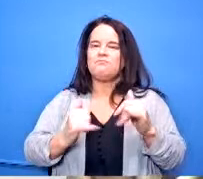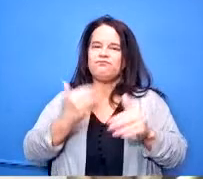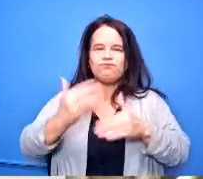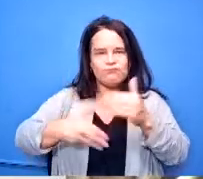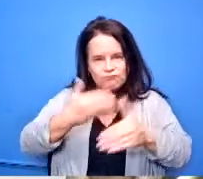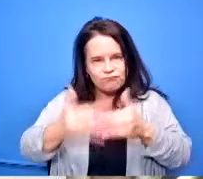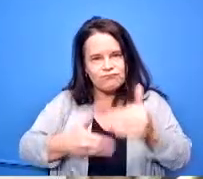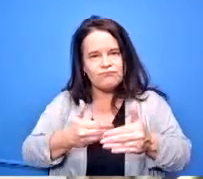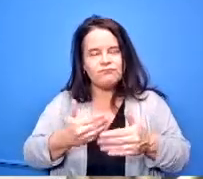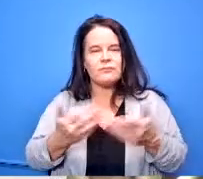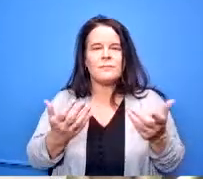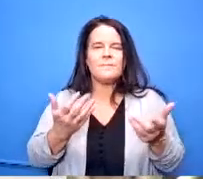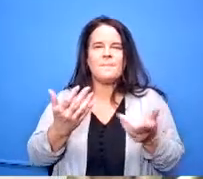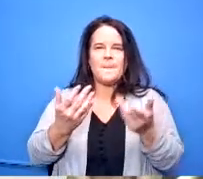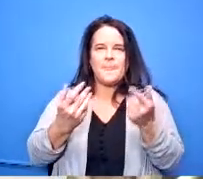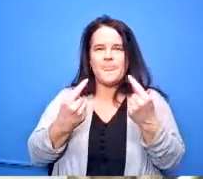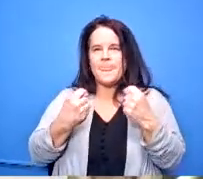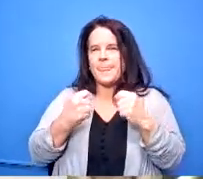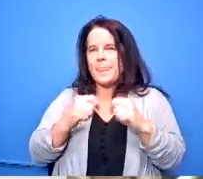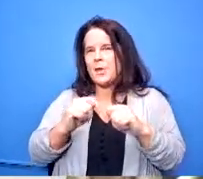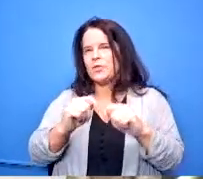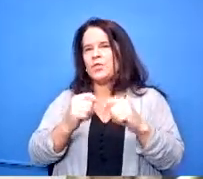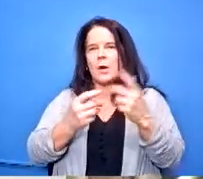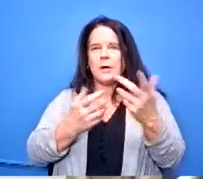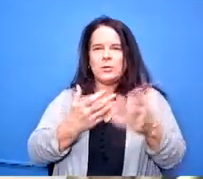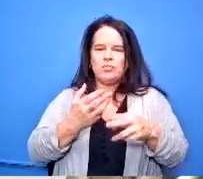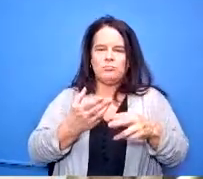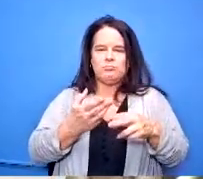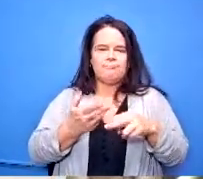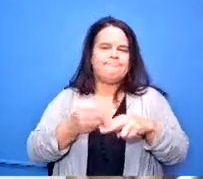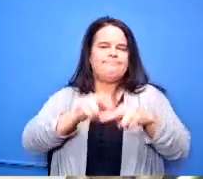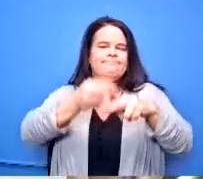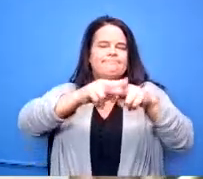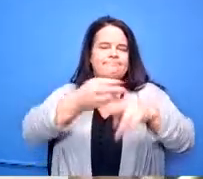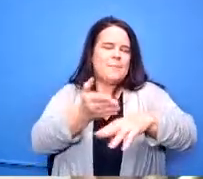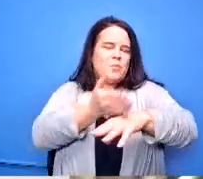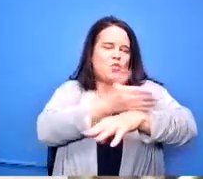kind of strengthening that as we go with that one uh we tried that pre-covet also and